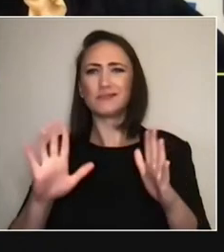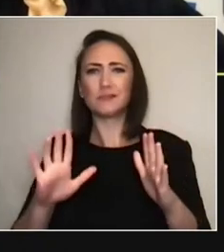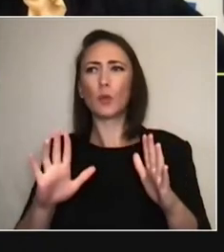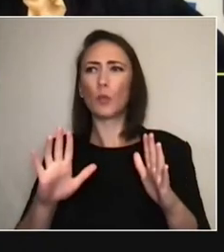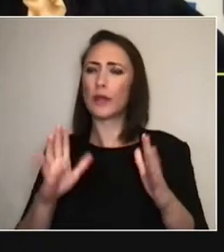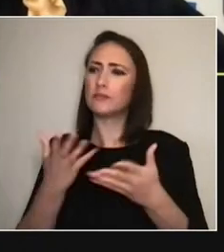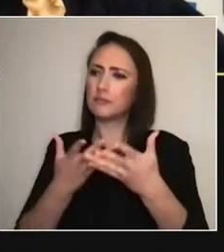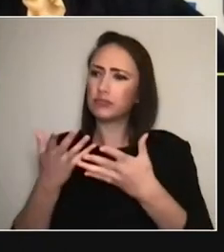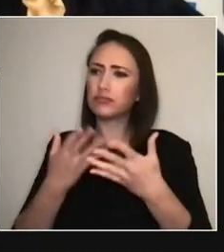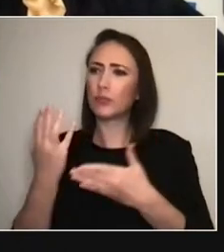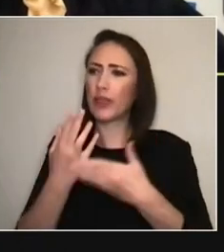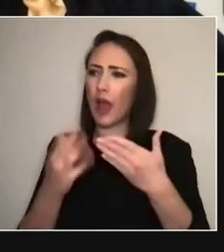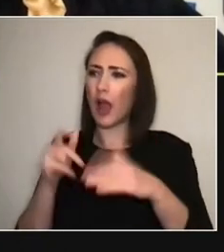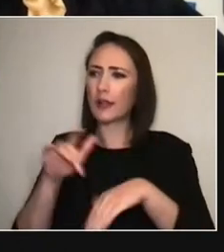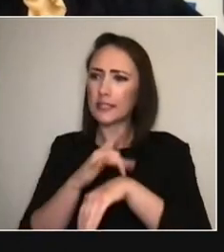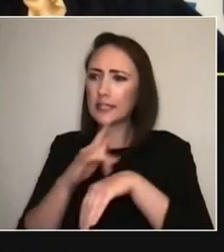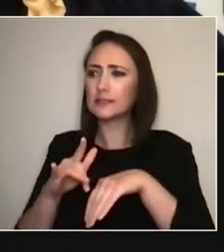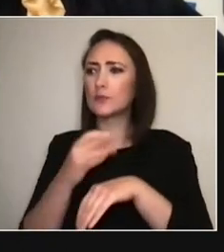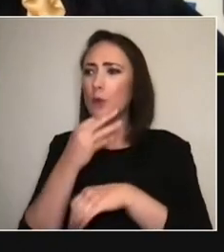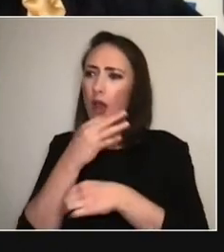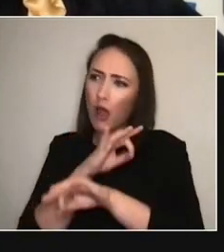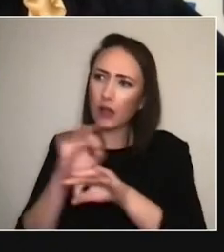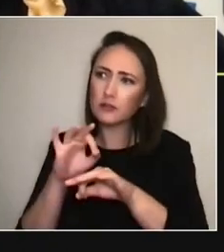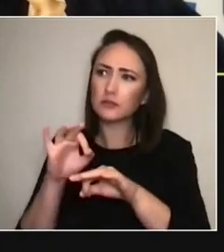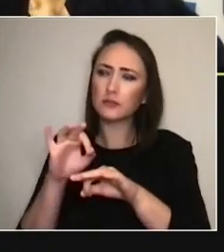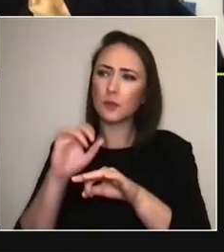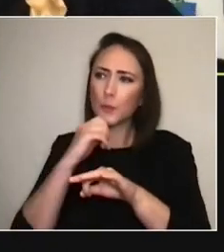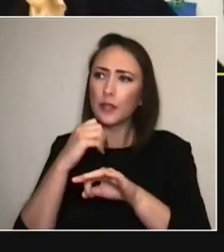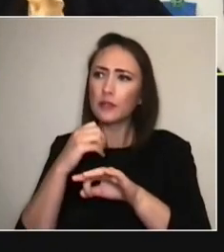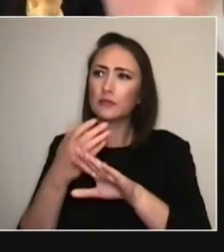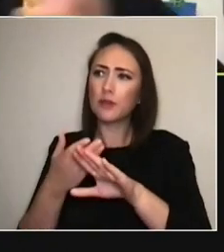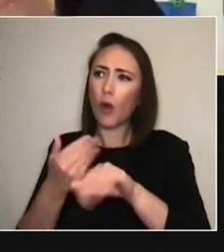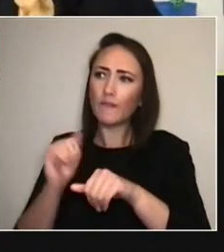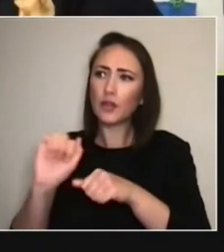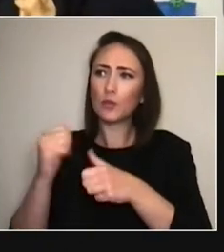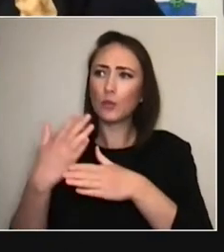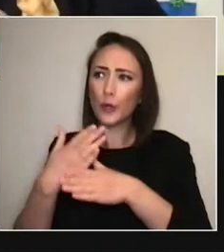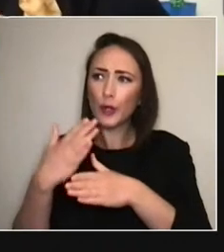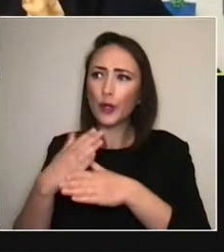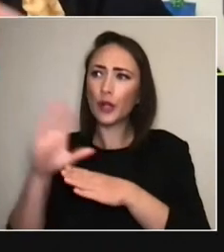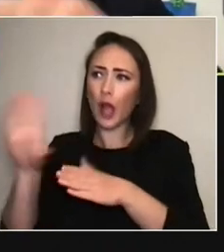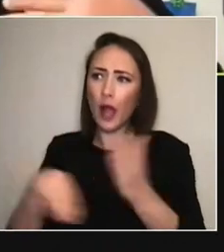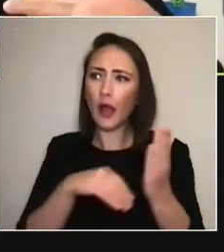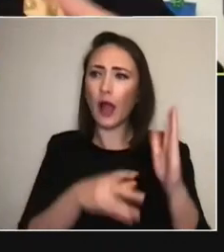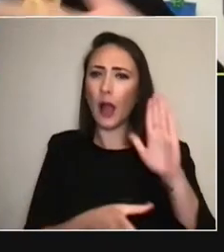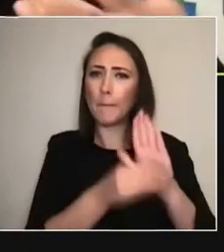We offered to remove their works and put them on our other website